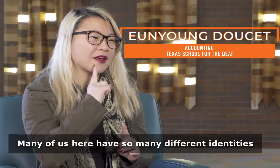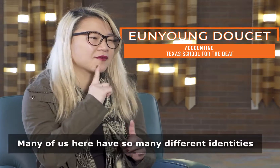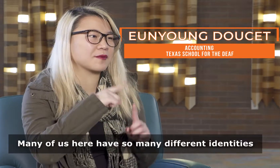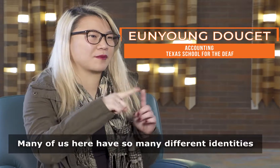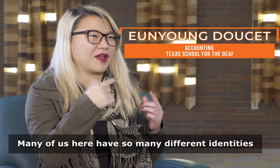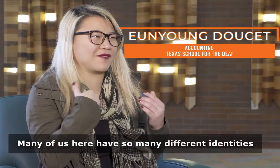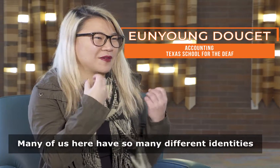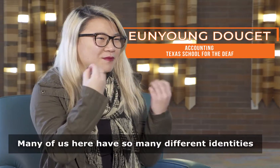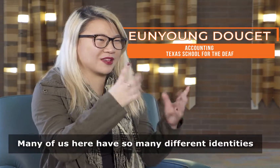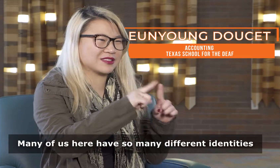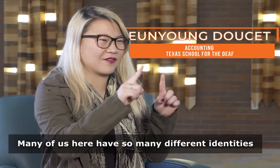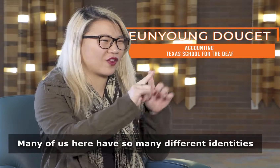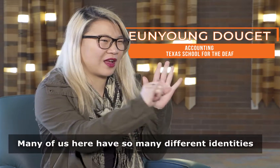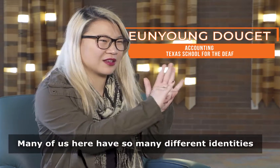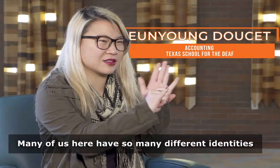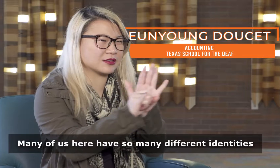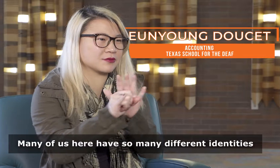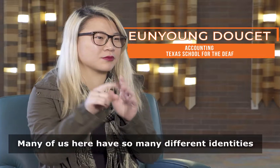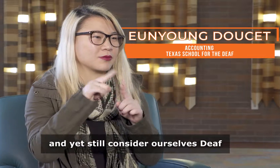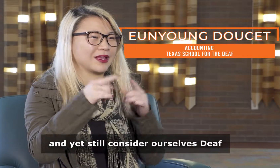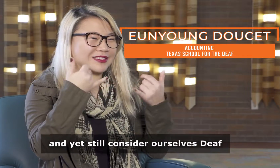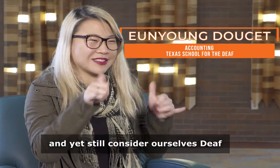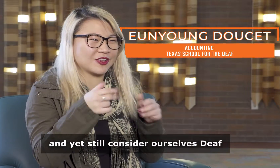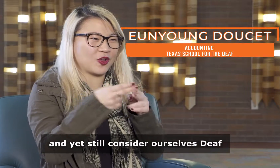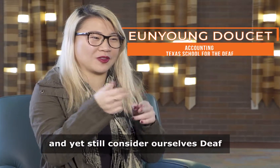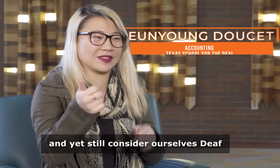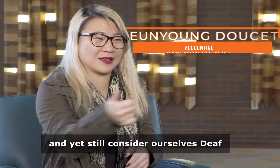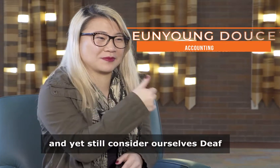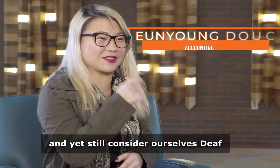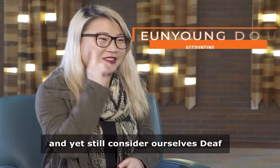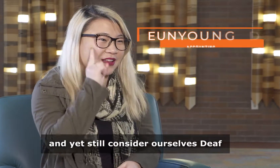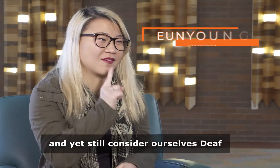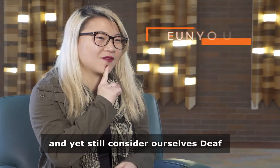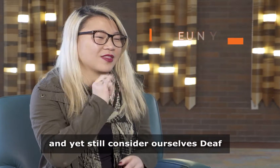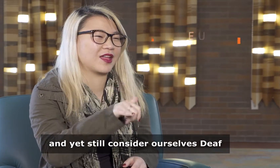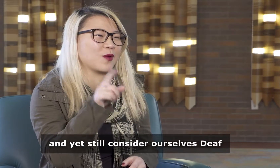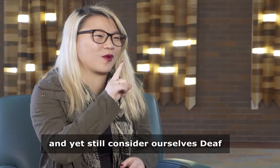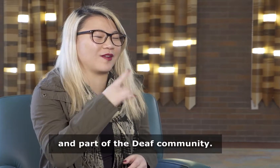Many of us here have so many different identities and yet still consider ourselves Deaf